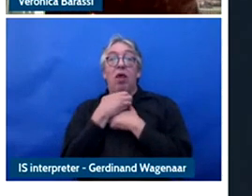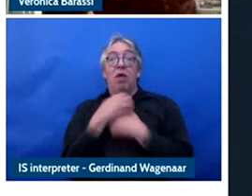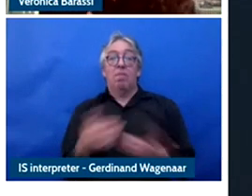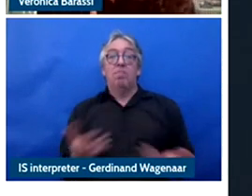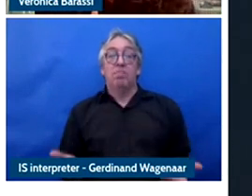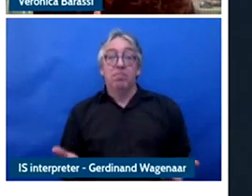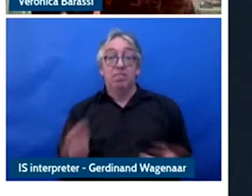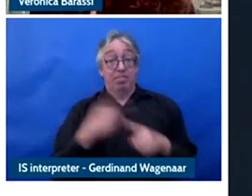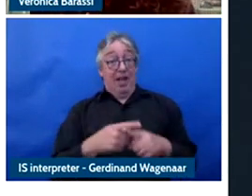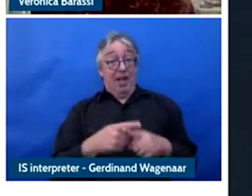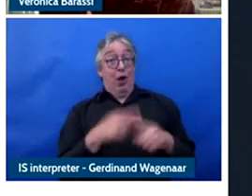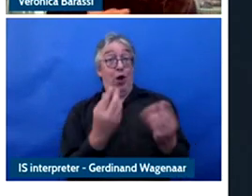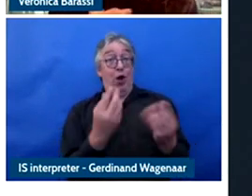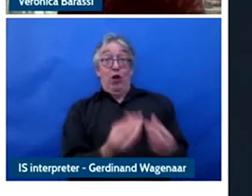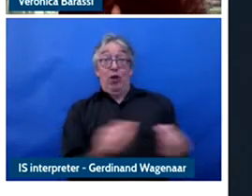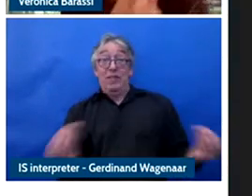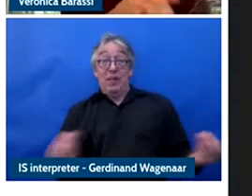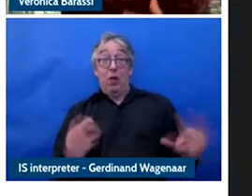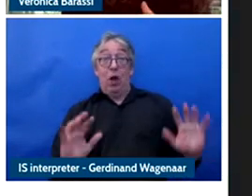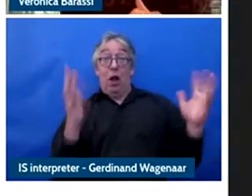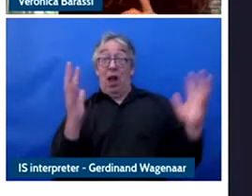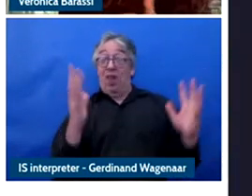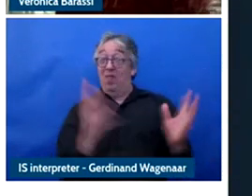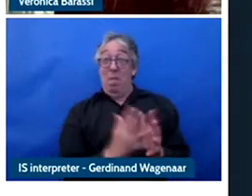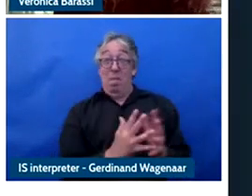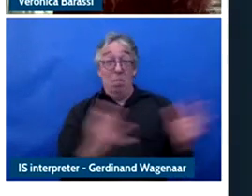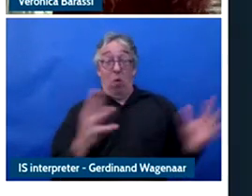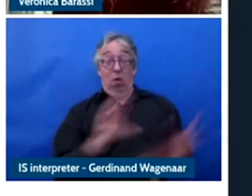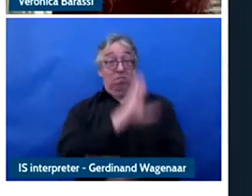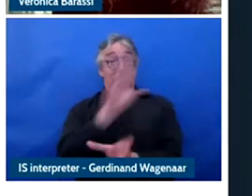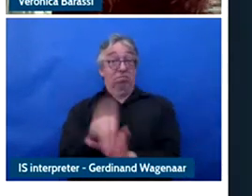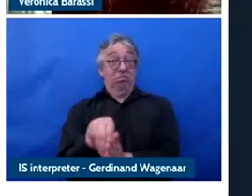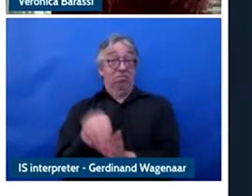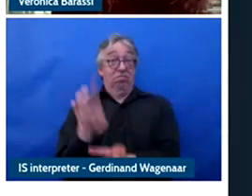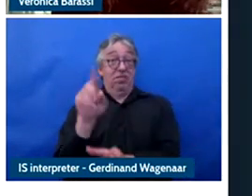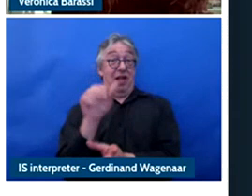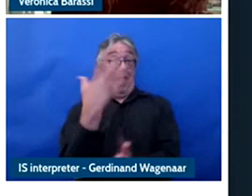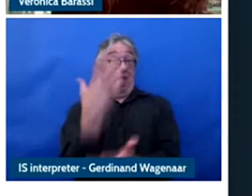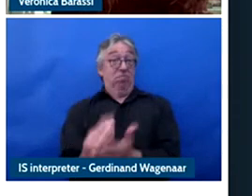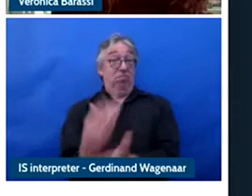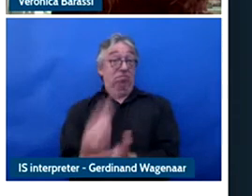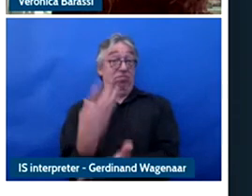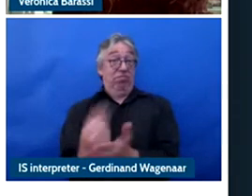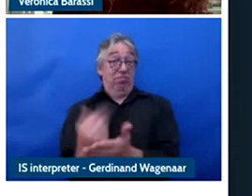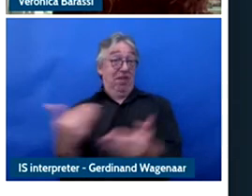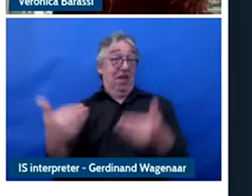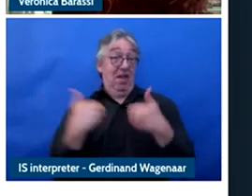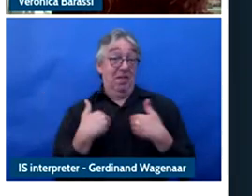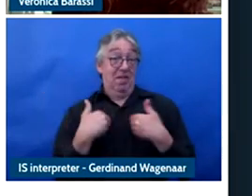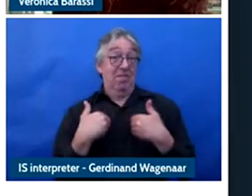children and also, what I noticed was because during my interview samples